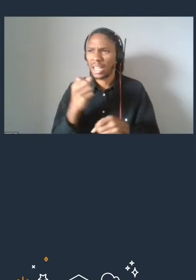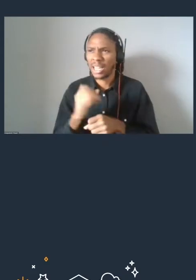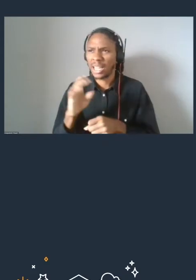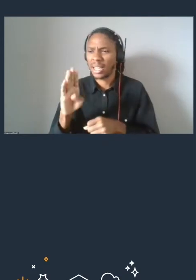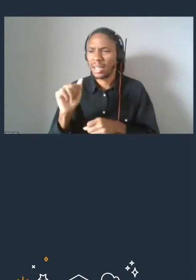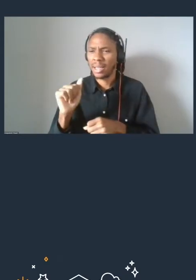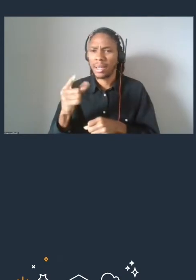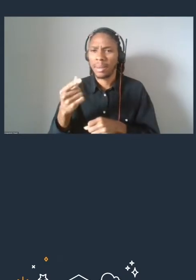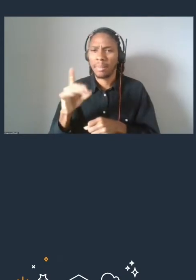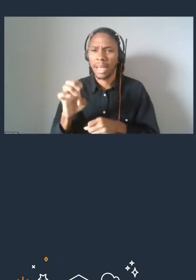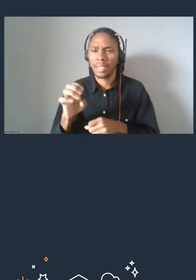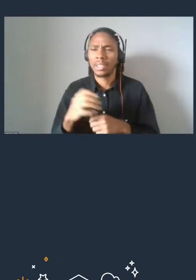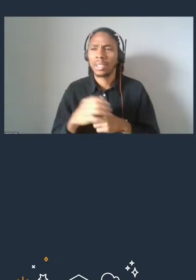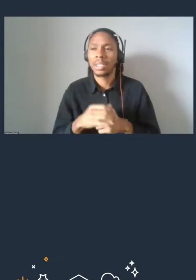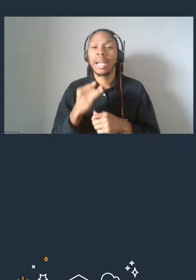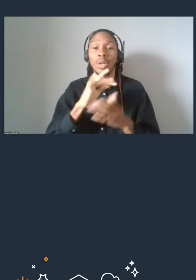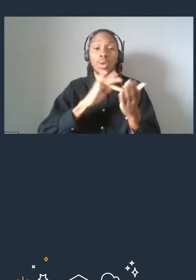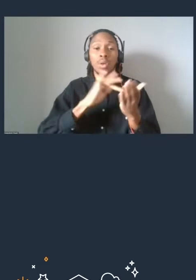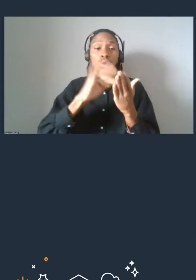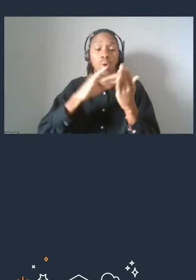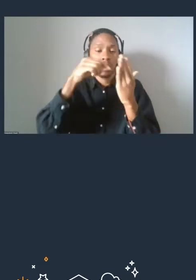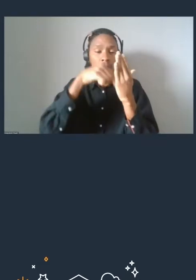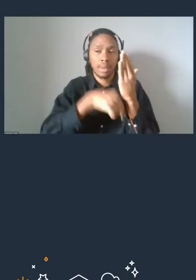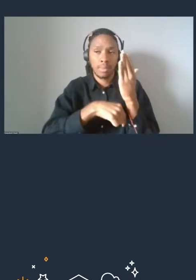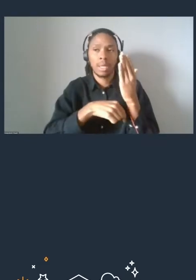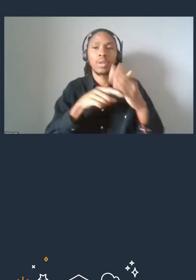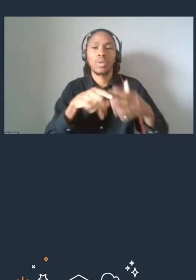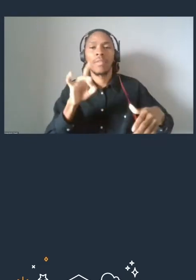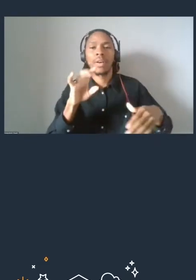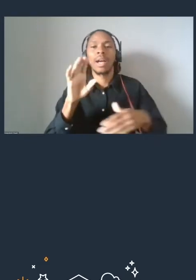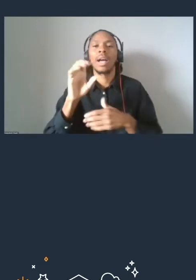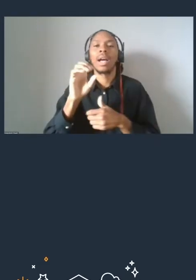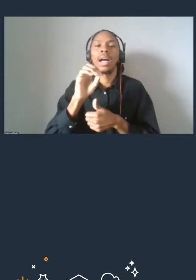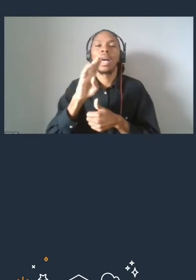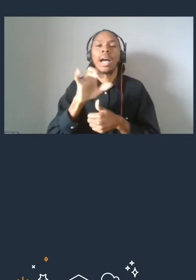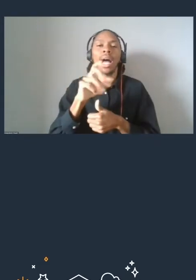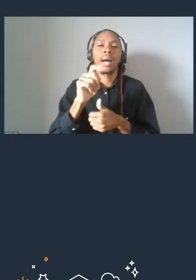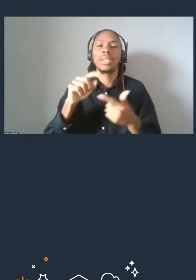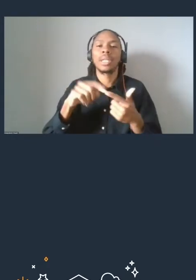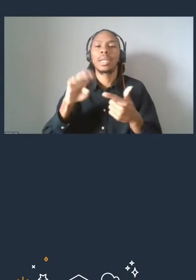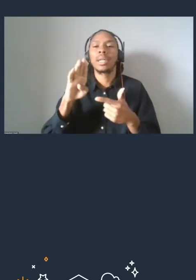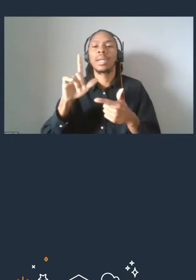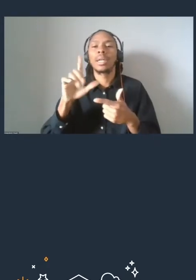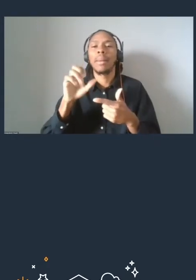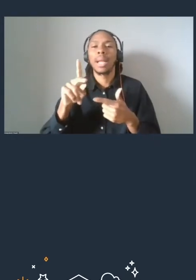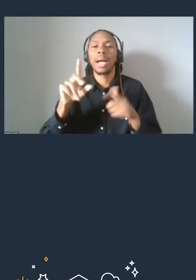if you scroll to the bottom, you will find the object storage or block storage badge assessment appropriately.